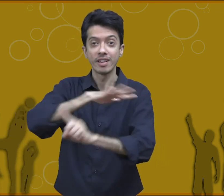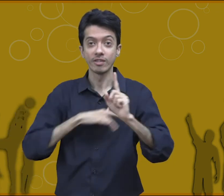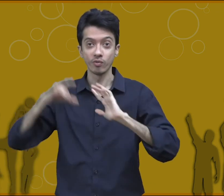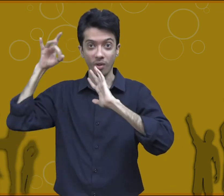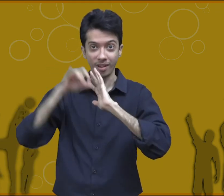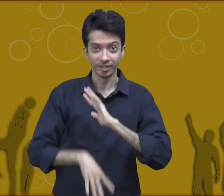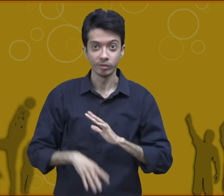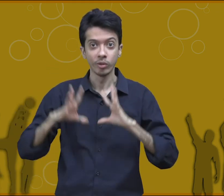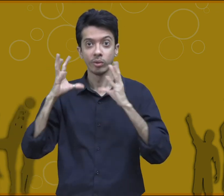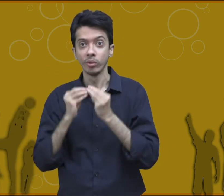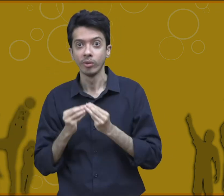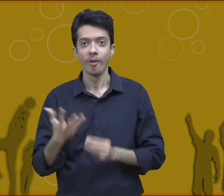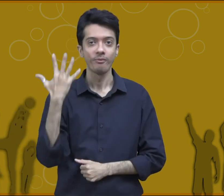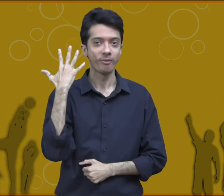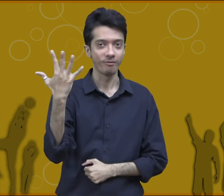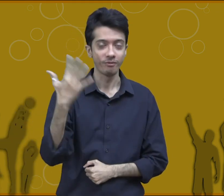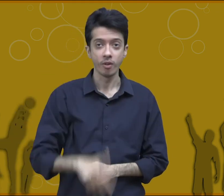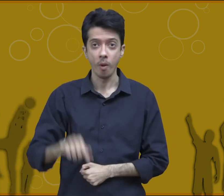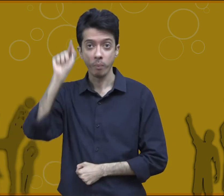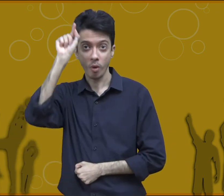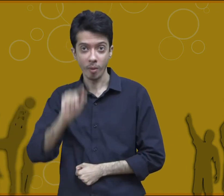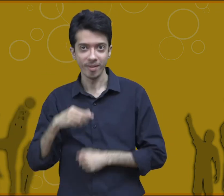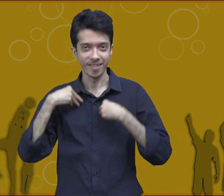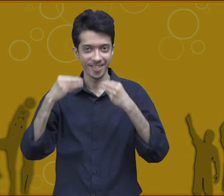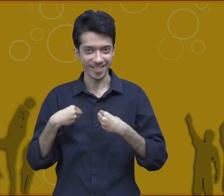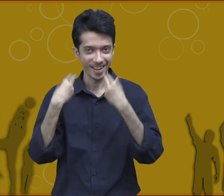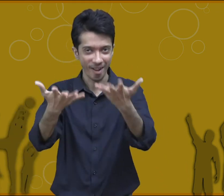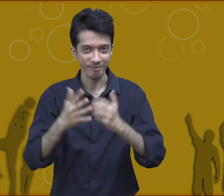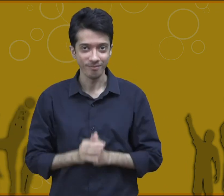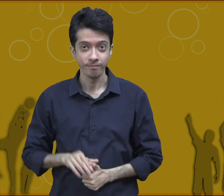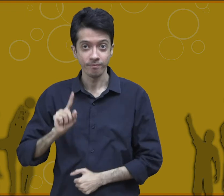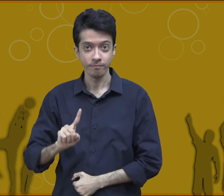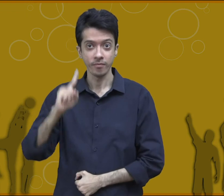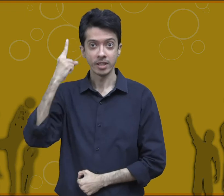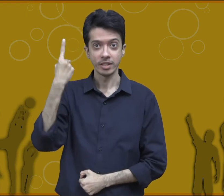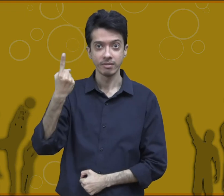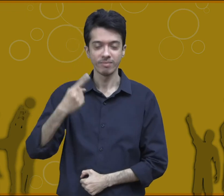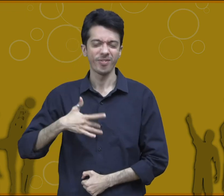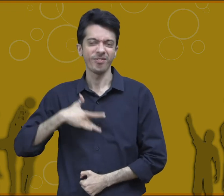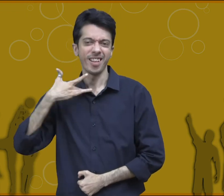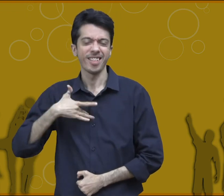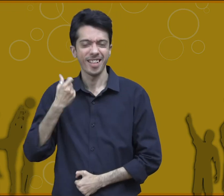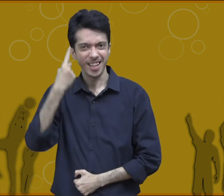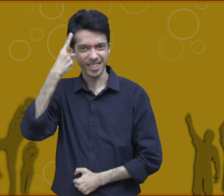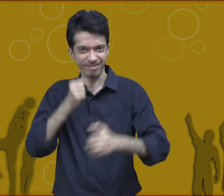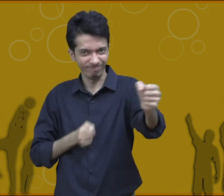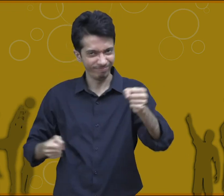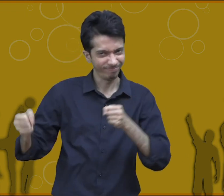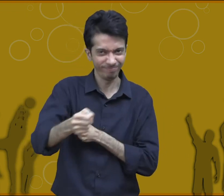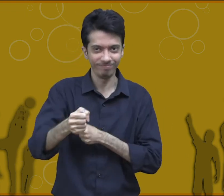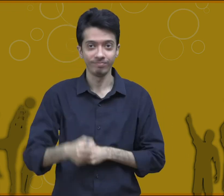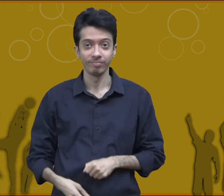answer there are five social skills that we all need to develop first is empathy